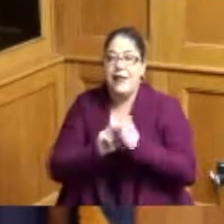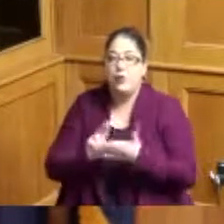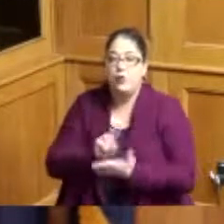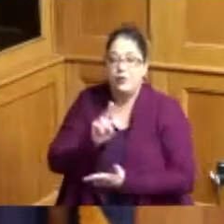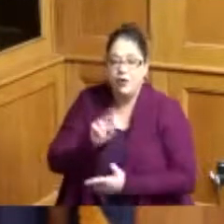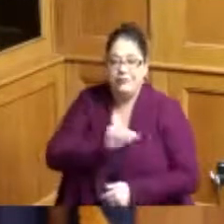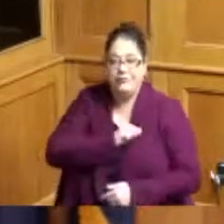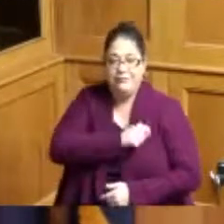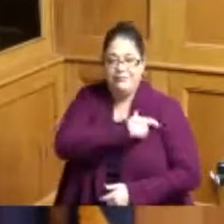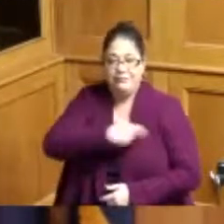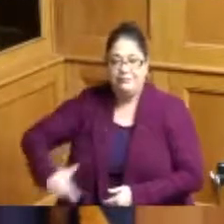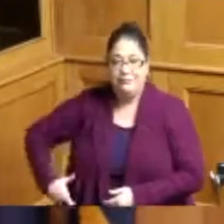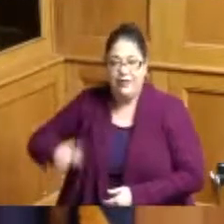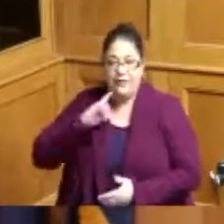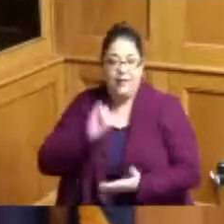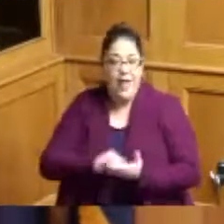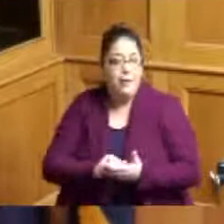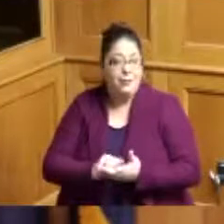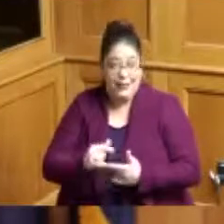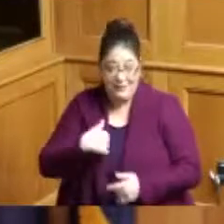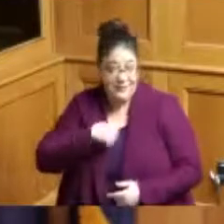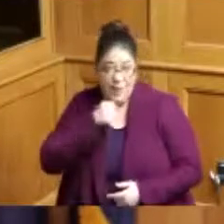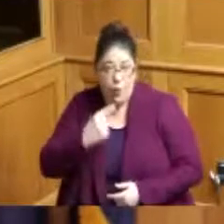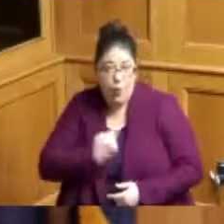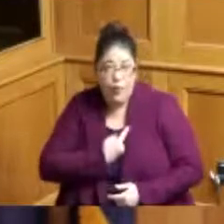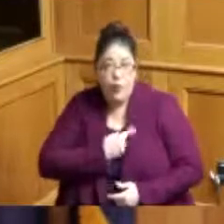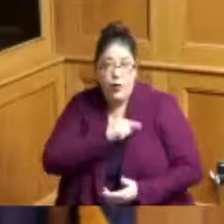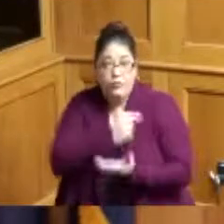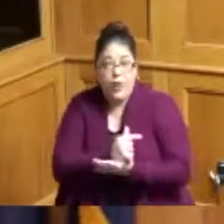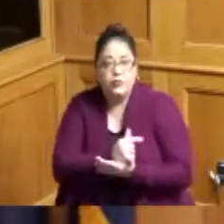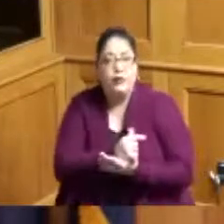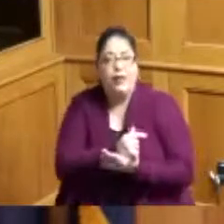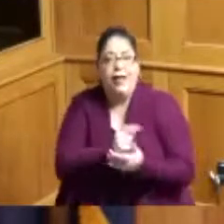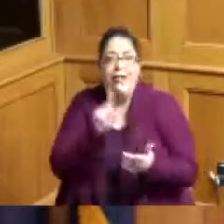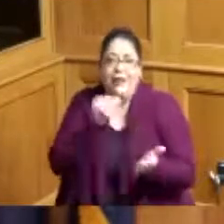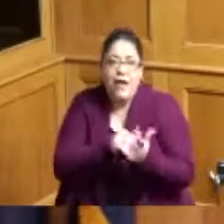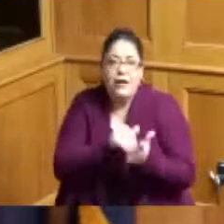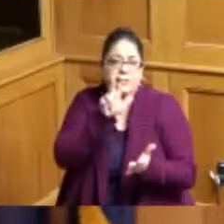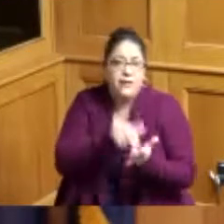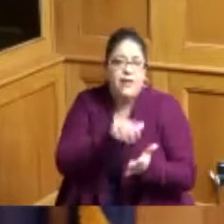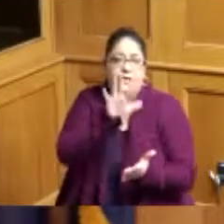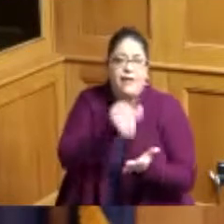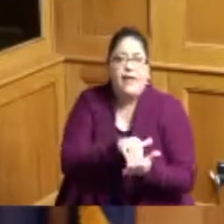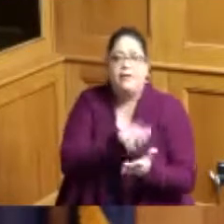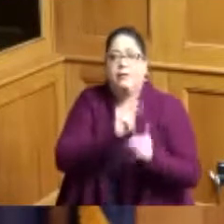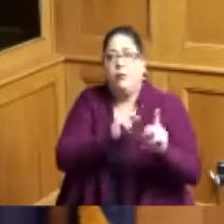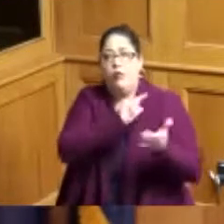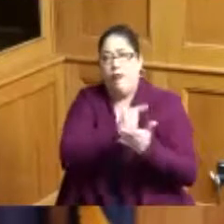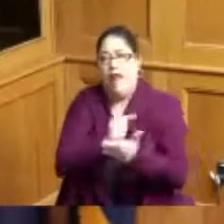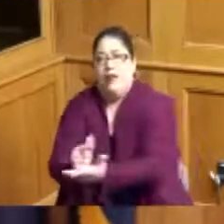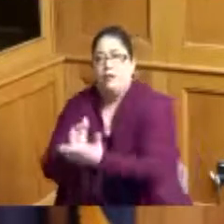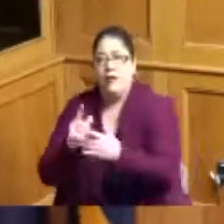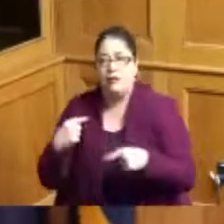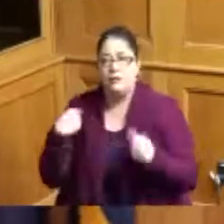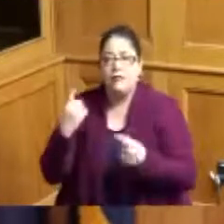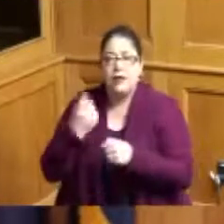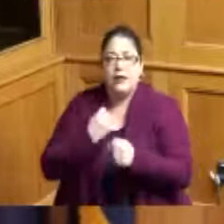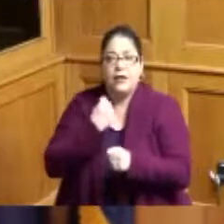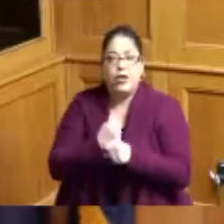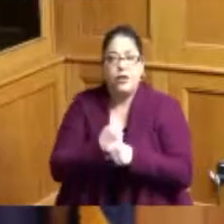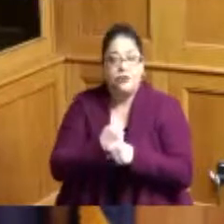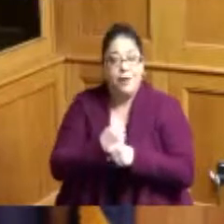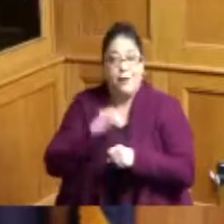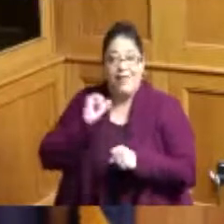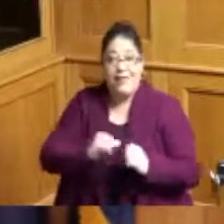have graduated from that university these are the types of stories and an impact that black history